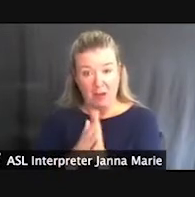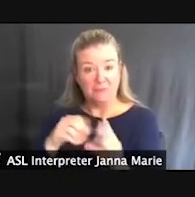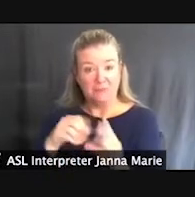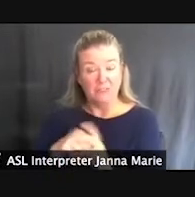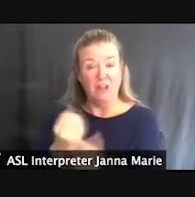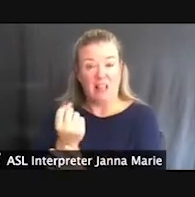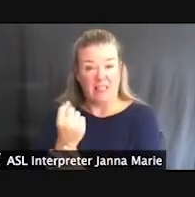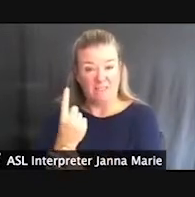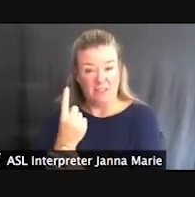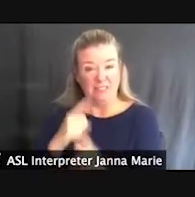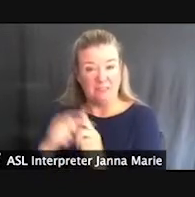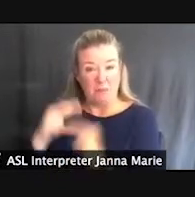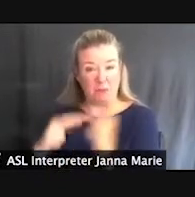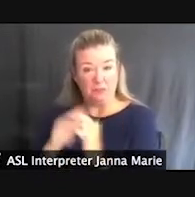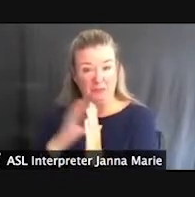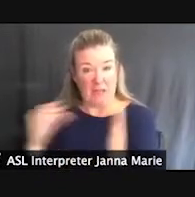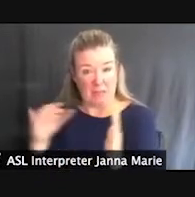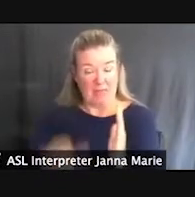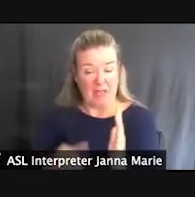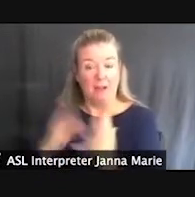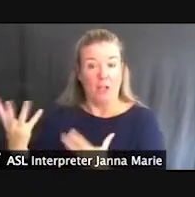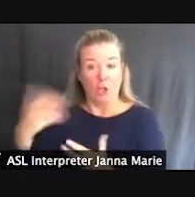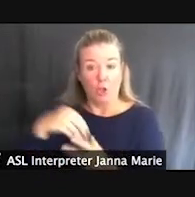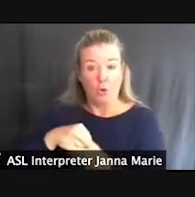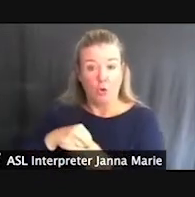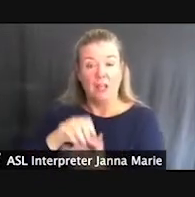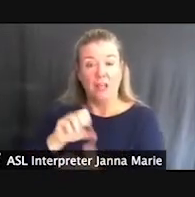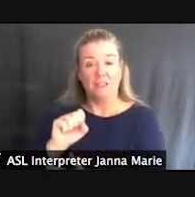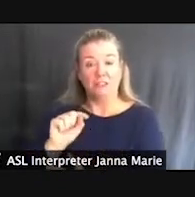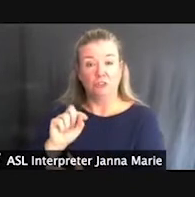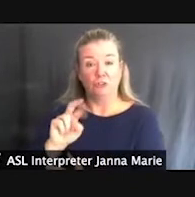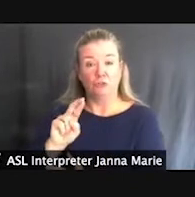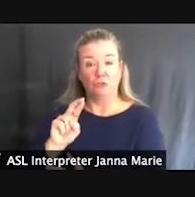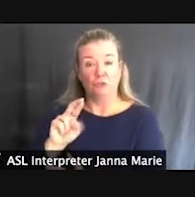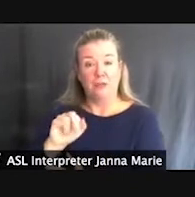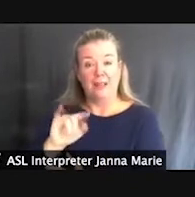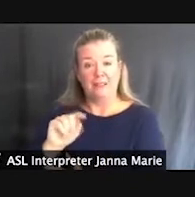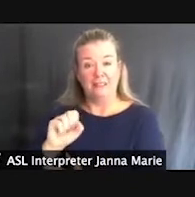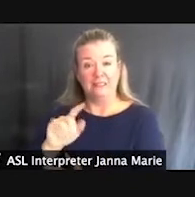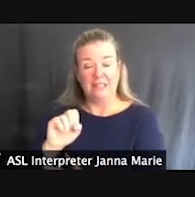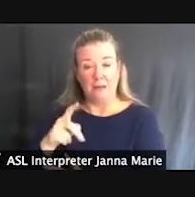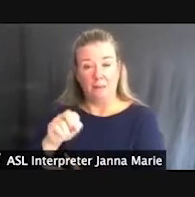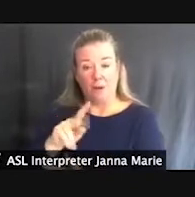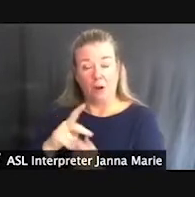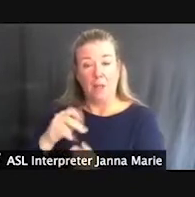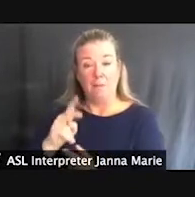Some of those include Straits State Park, Fayette, Pinckney Recreation Area, Wilderness and McLain state parks.